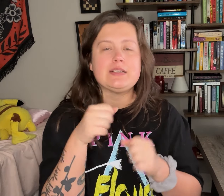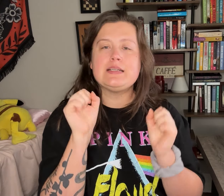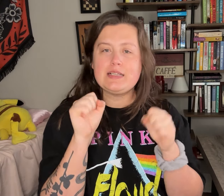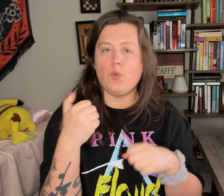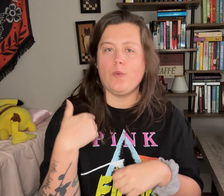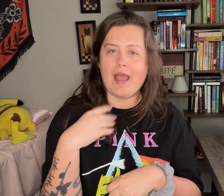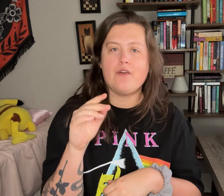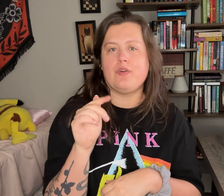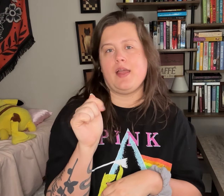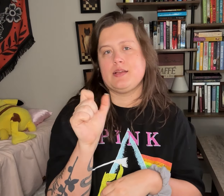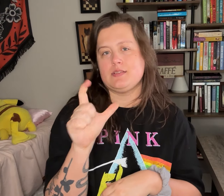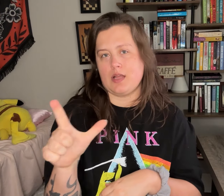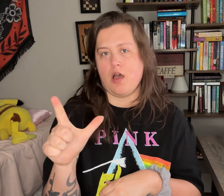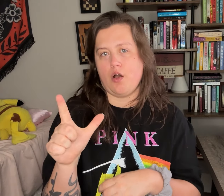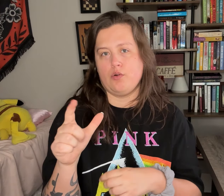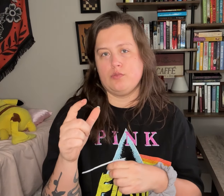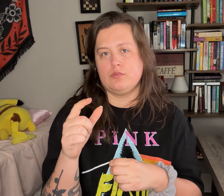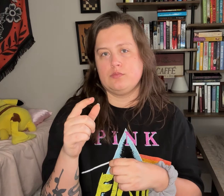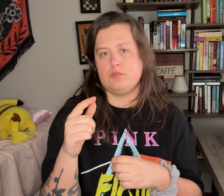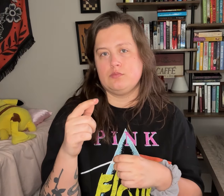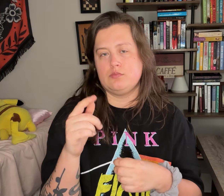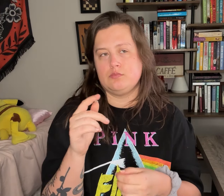Like yeah, we have ASL...